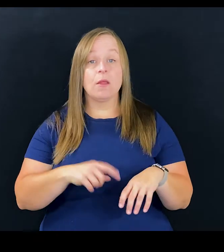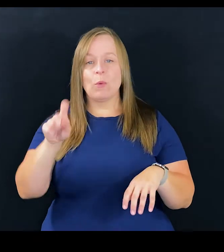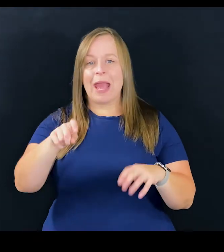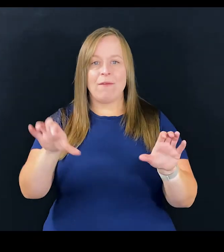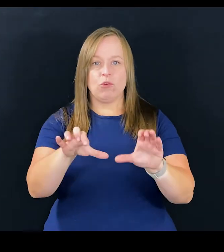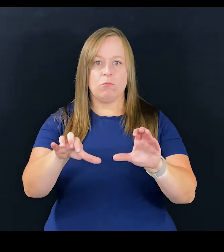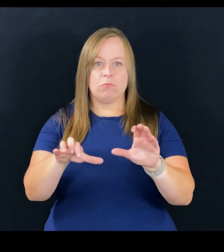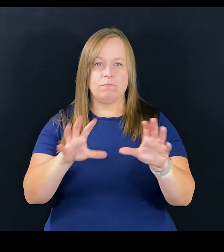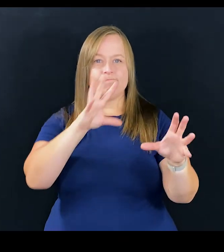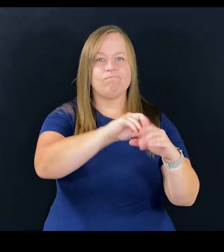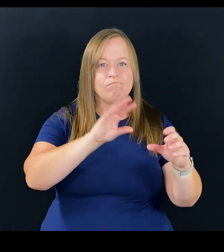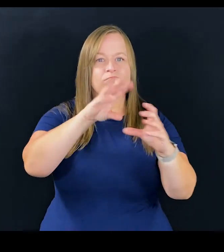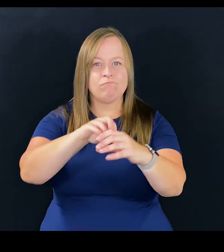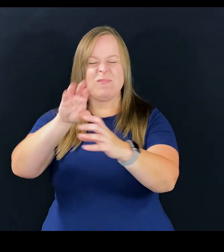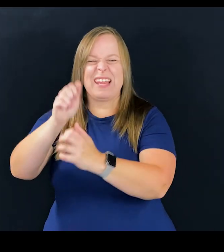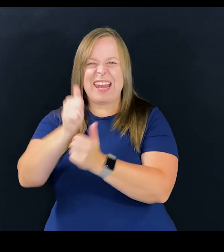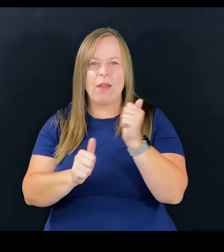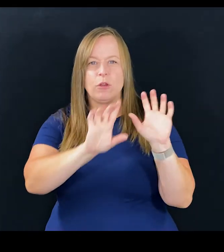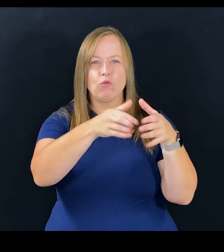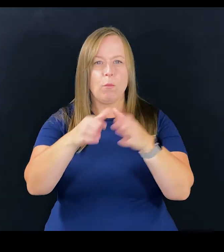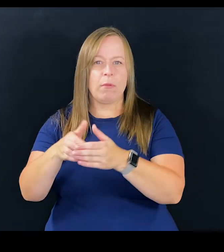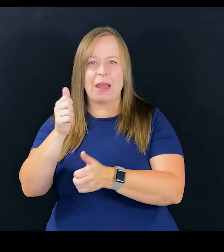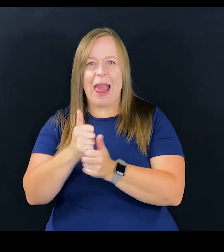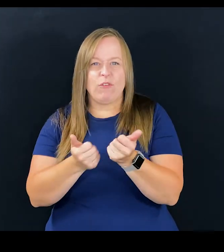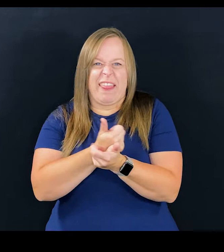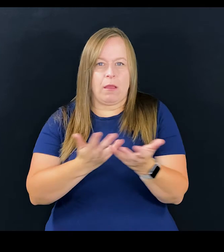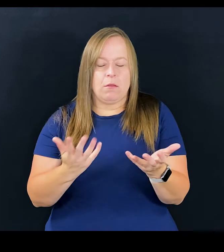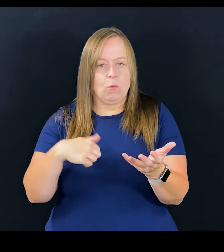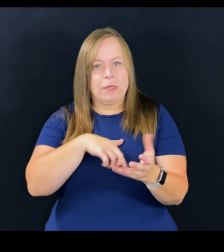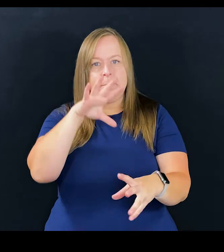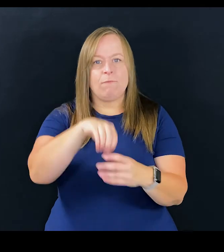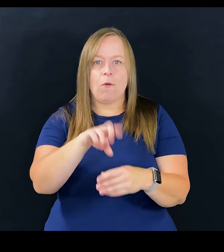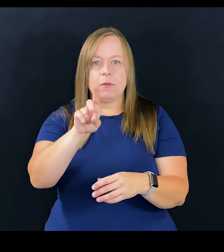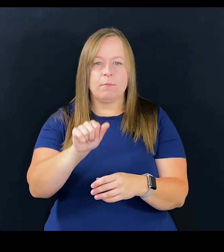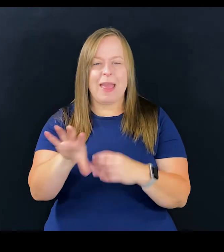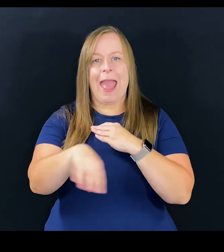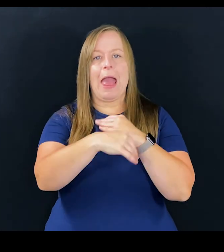And we have to do that, and so in every capacity, when we can, add.